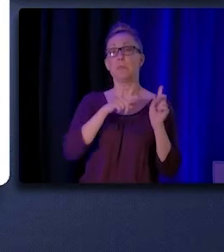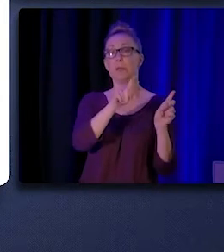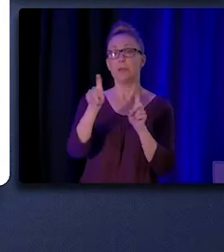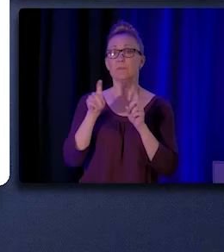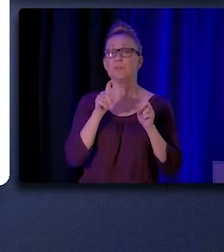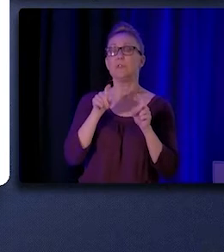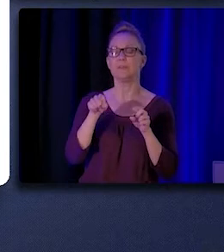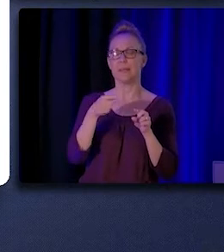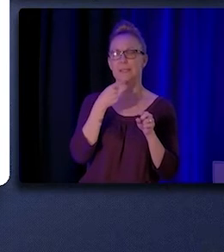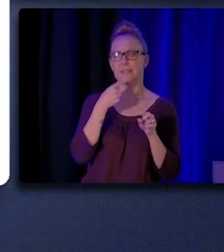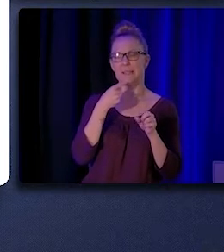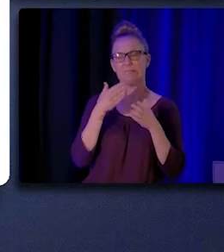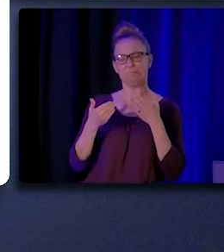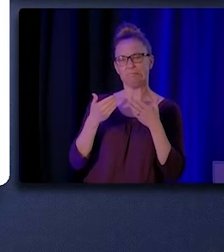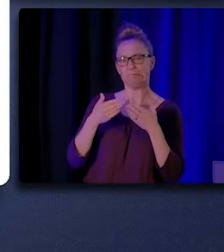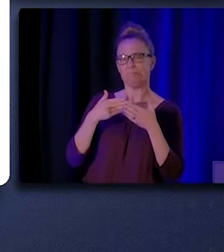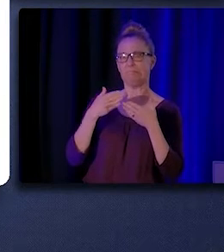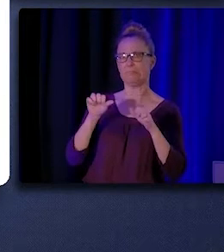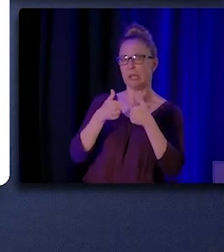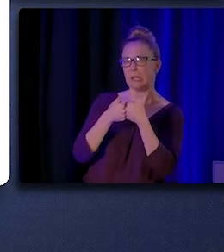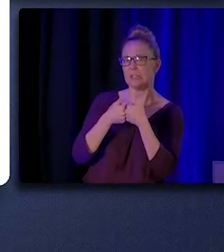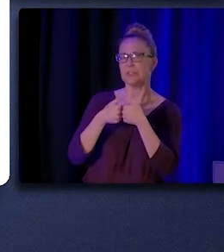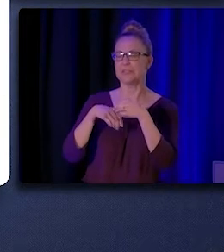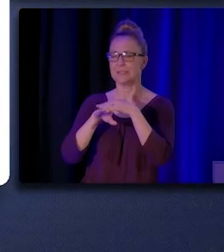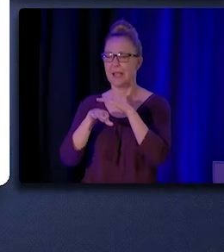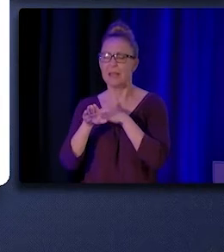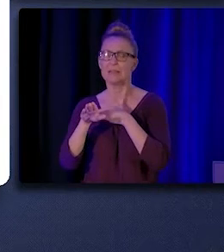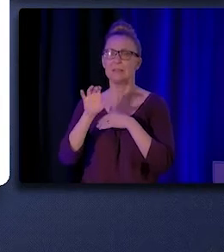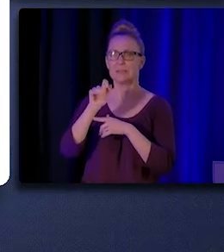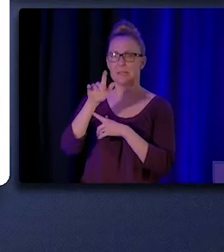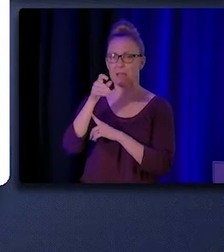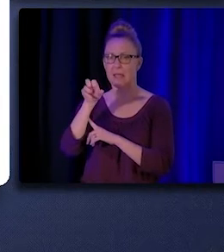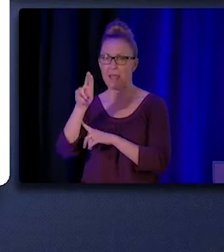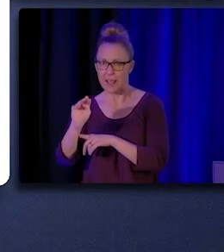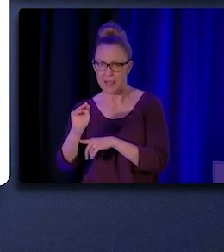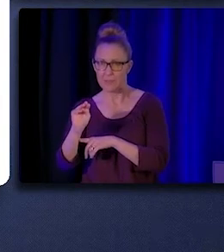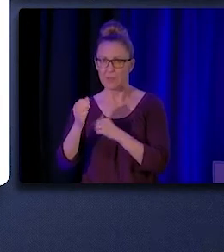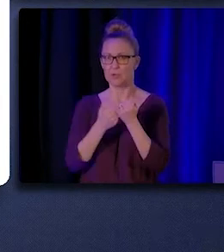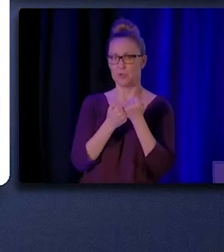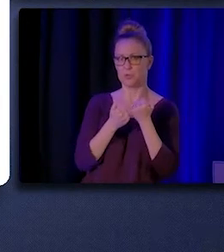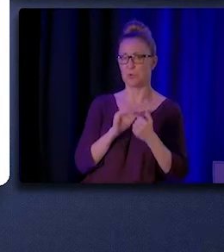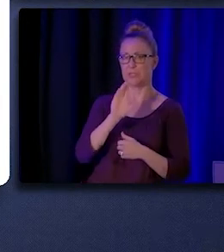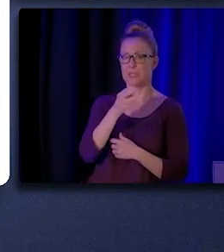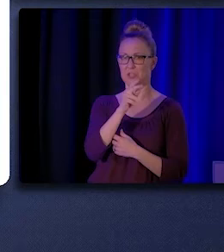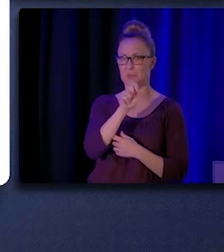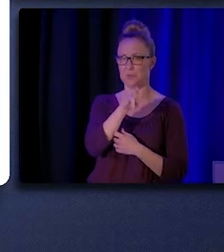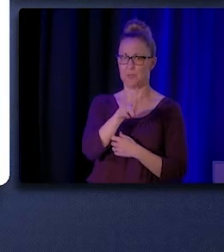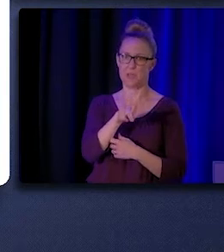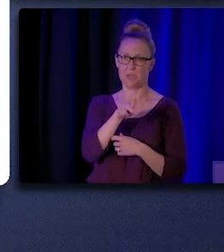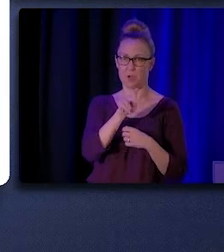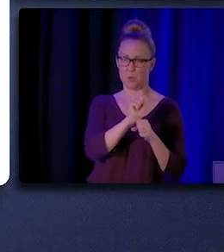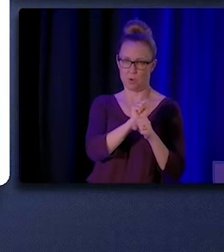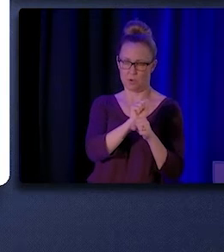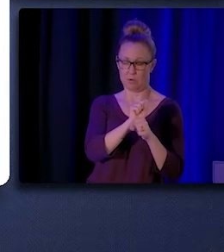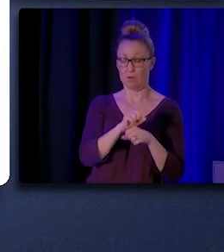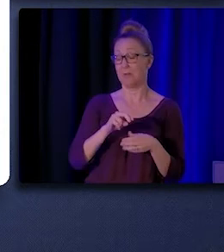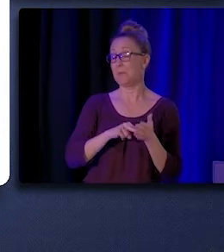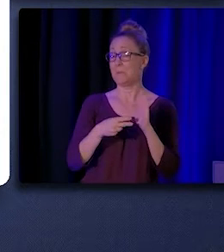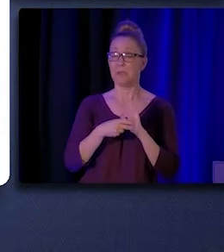associated with accessing CalAIM to support CHW/P work. Some of these challenges included lack of organizational infrastructure